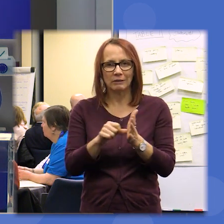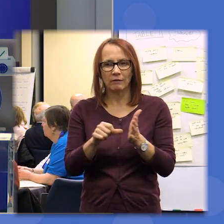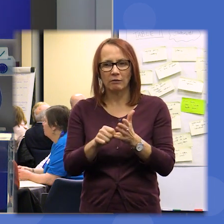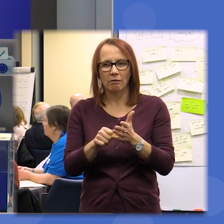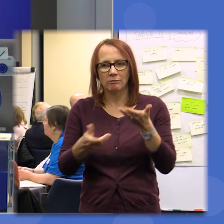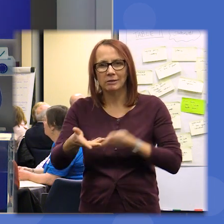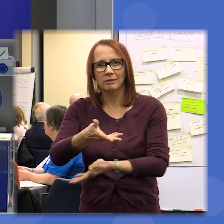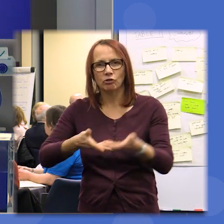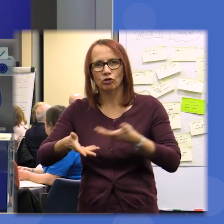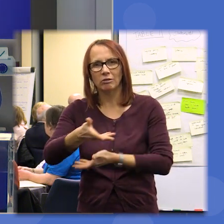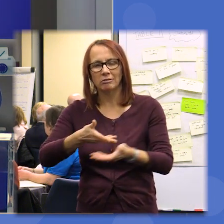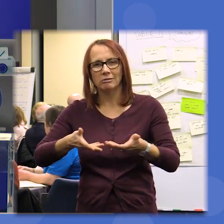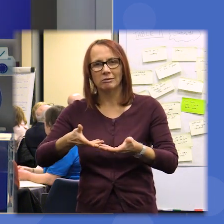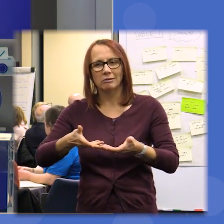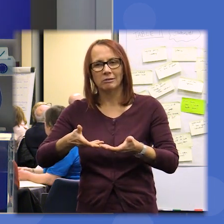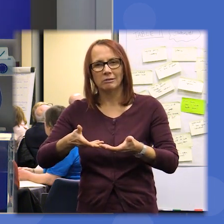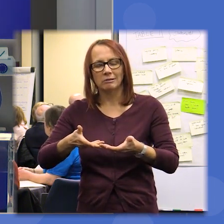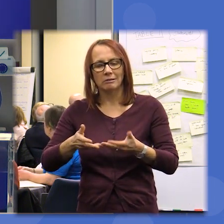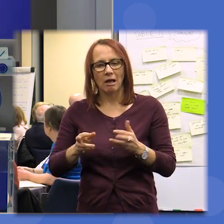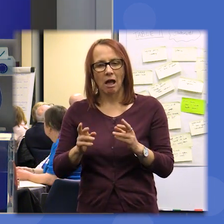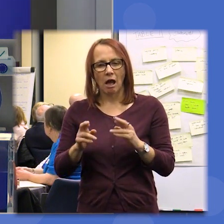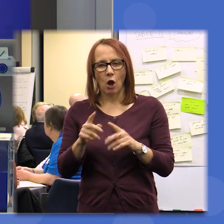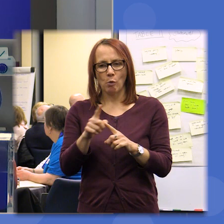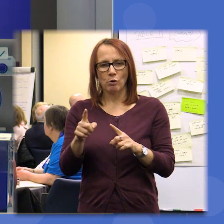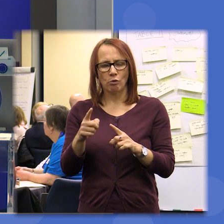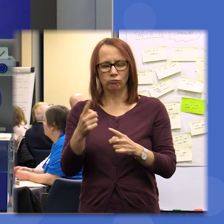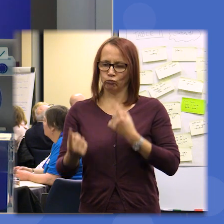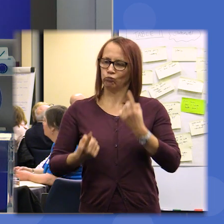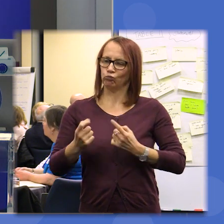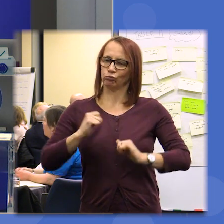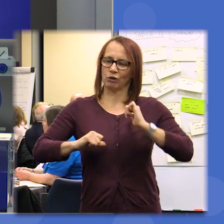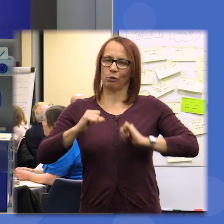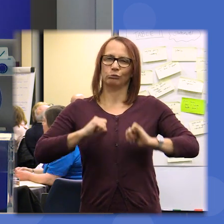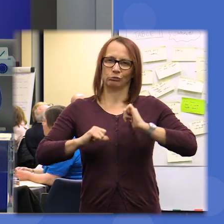had that that you can you can genuinely feel that pride to em so for the record